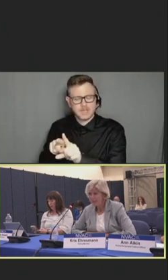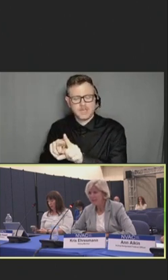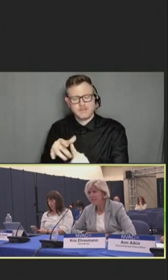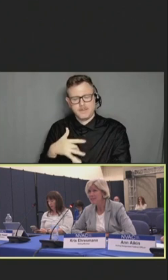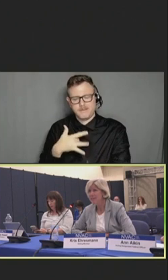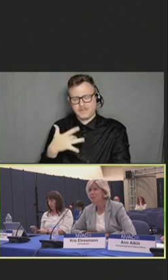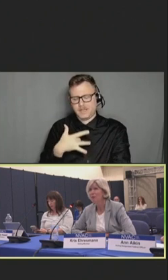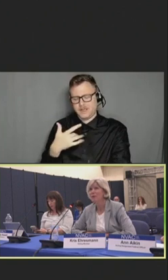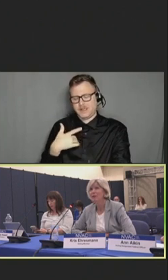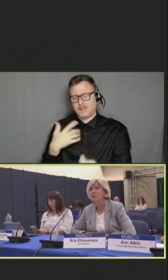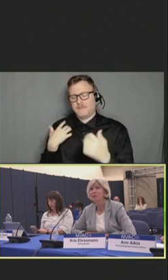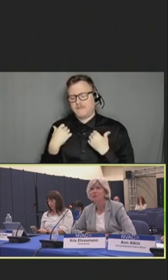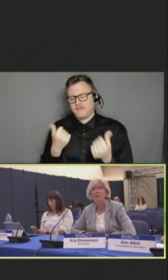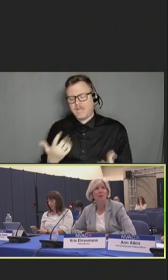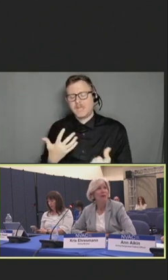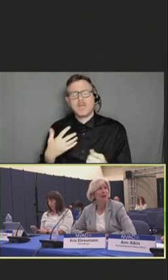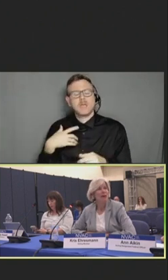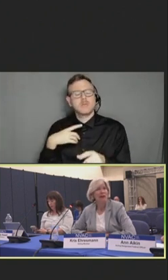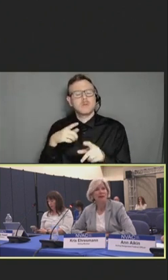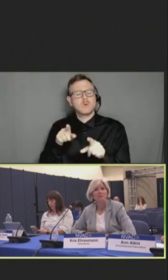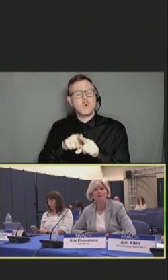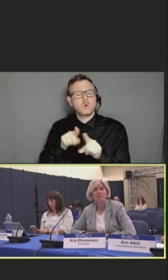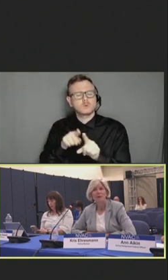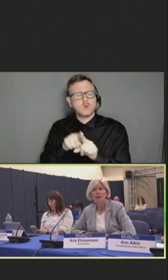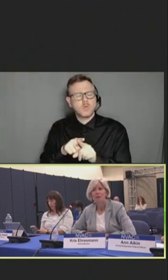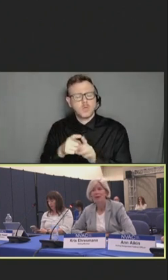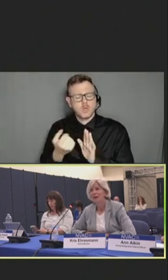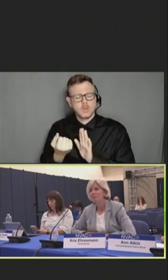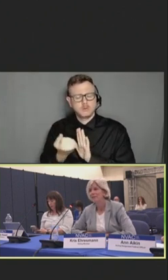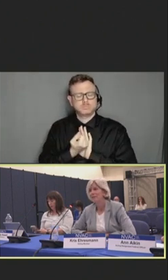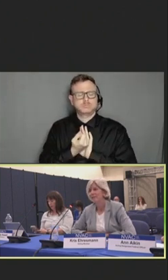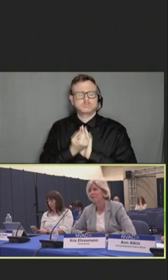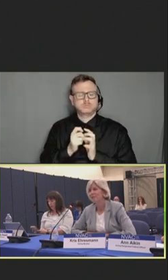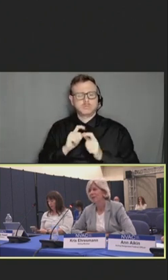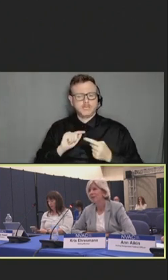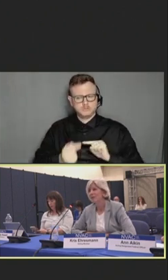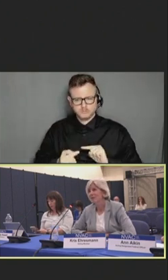and moral injury. So, we can't be successful without each other.